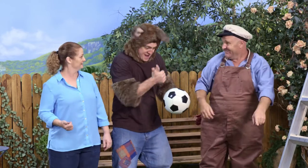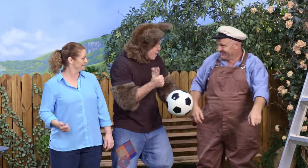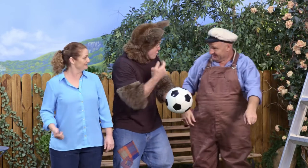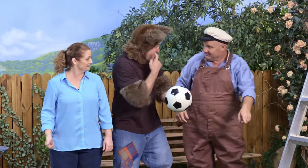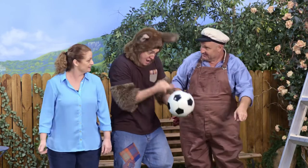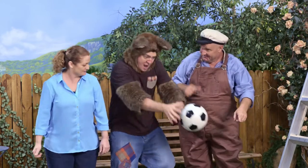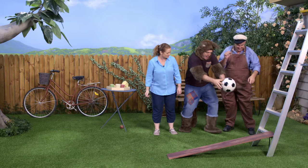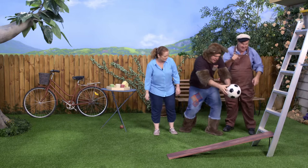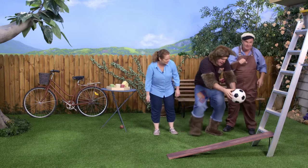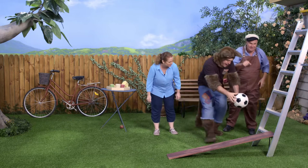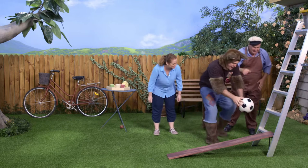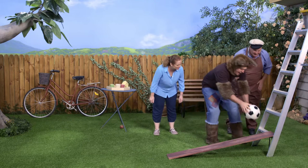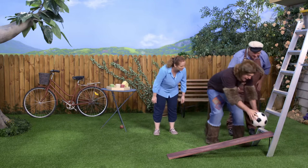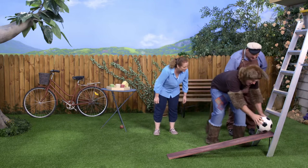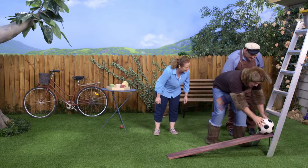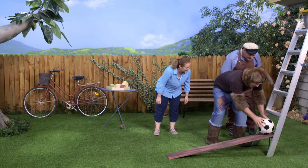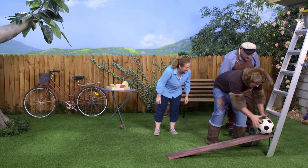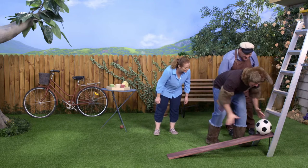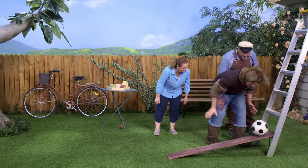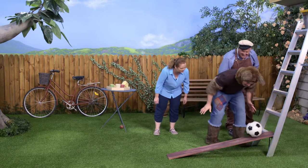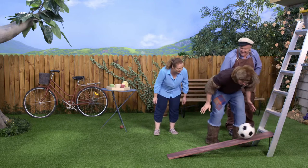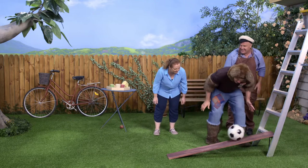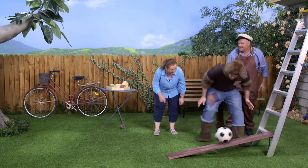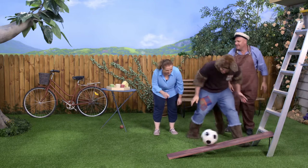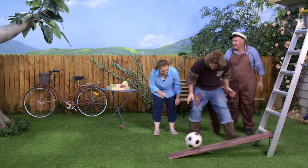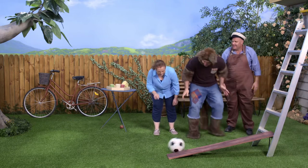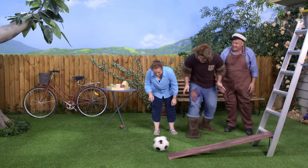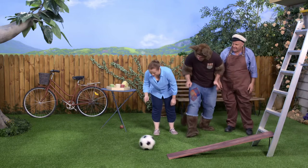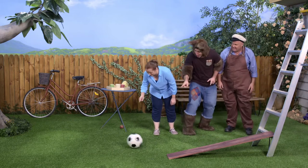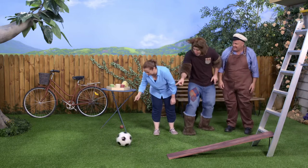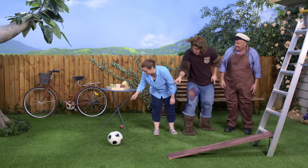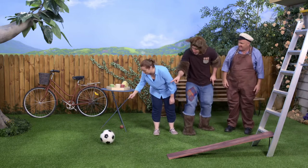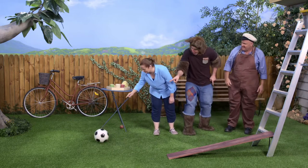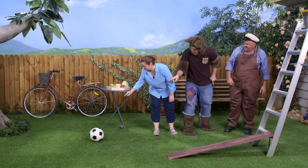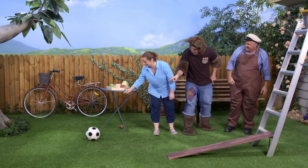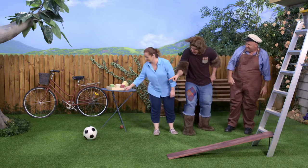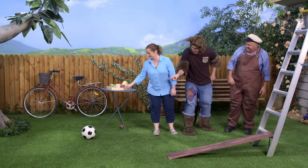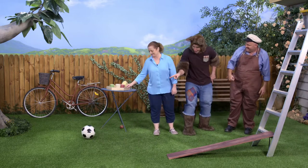Oh, can I try it?! Oh... Whoa!